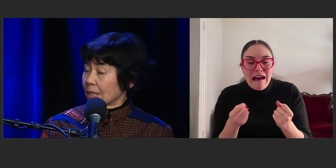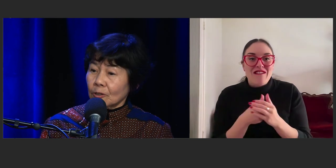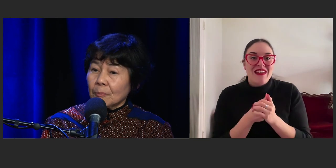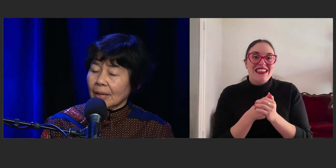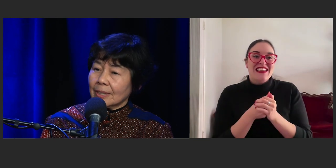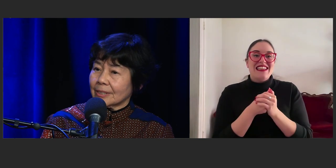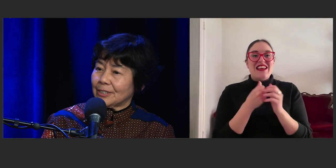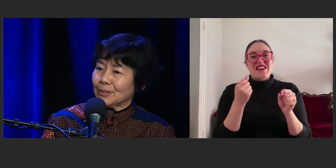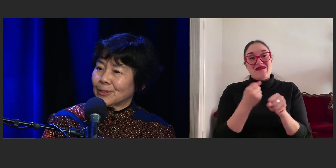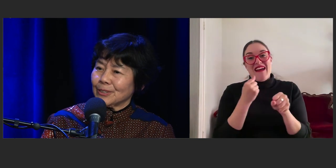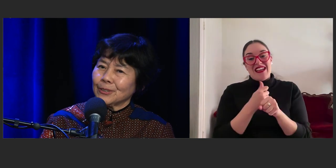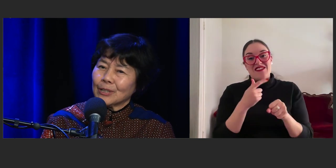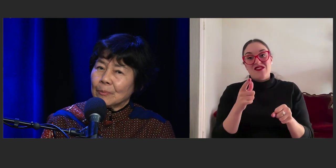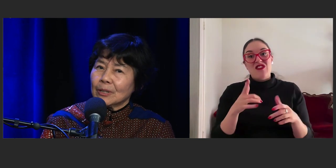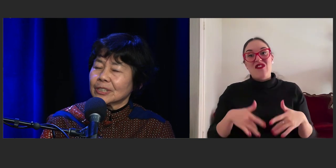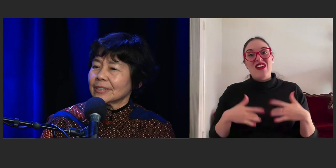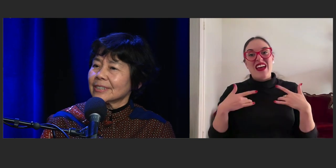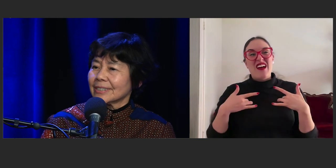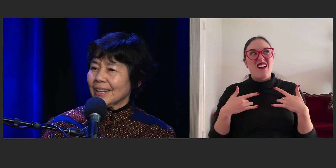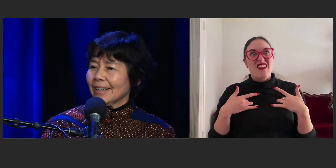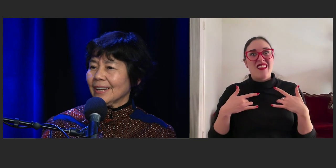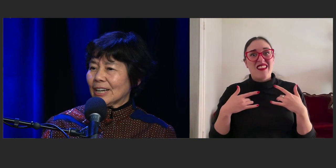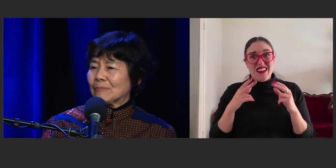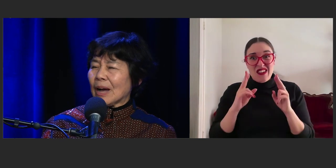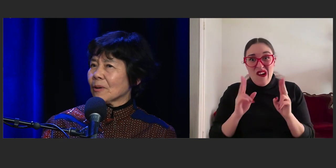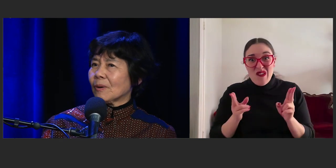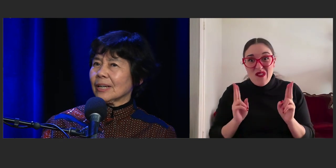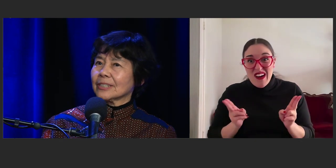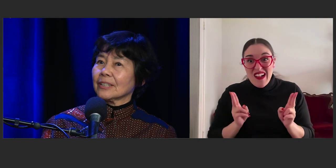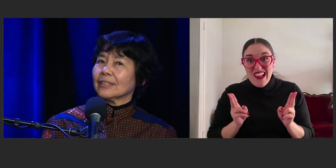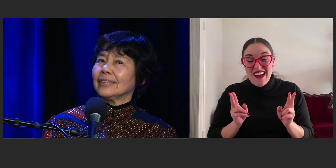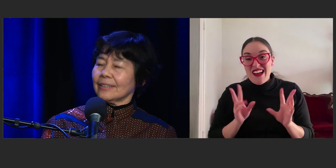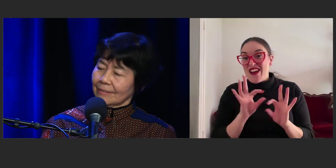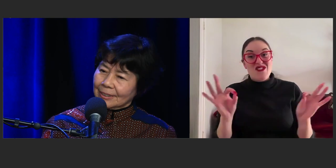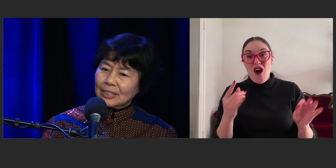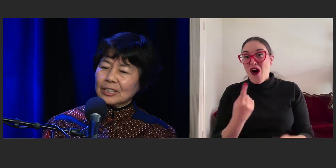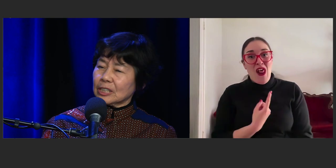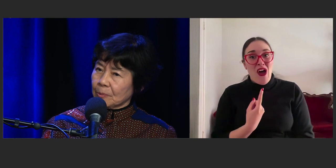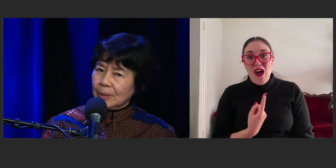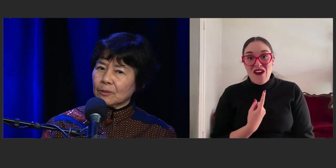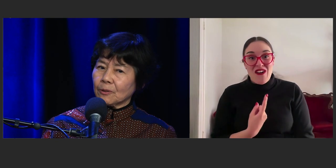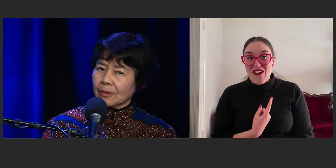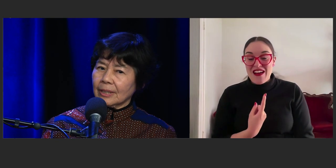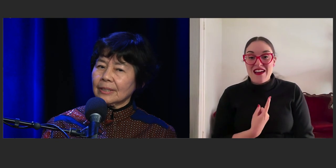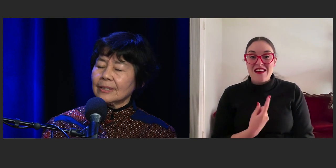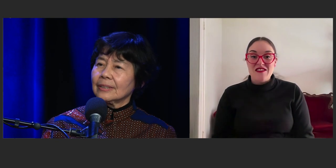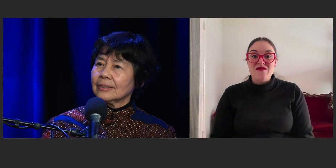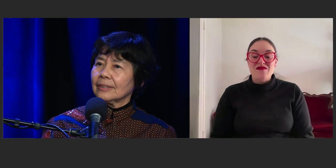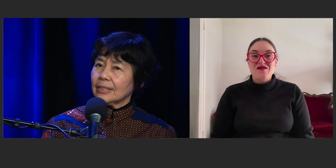it normalizes your emotions. Otherwise, yeah, to be an author